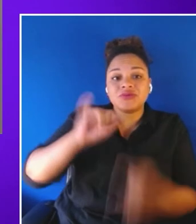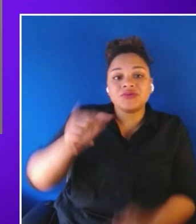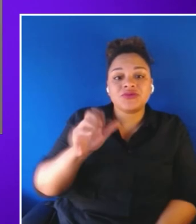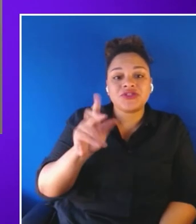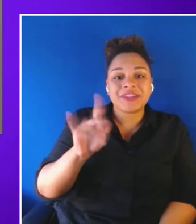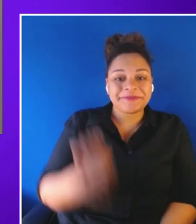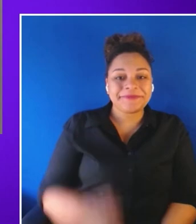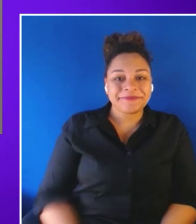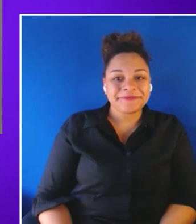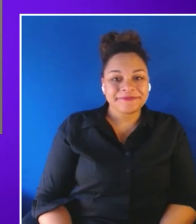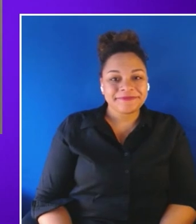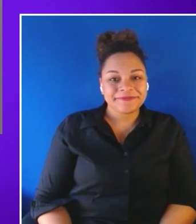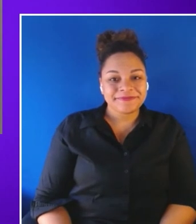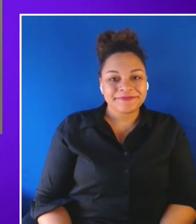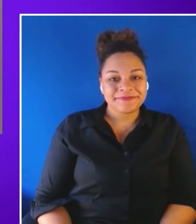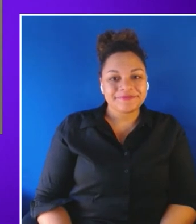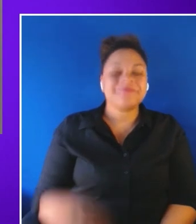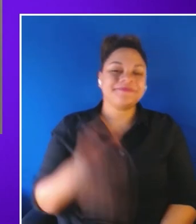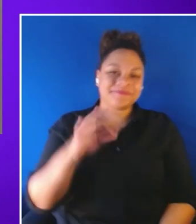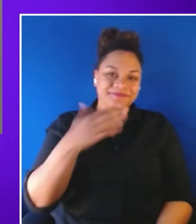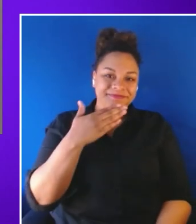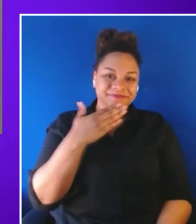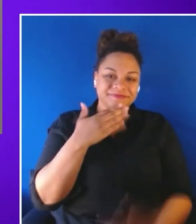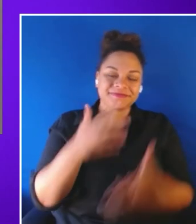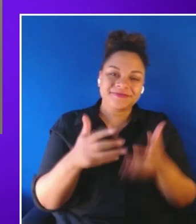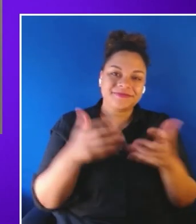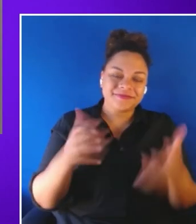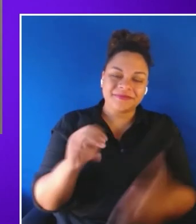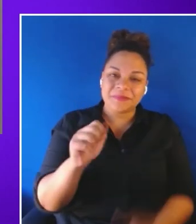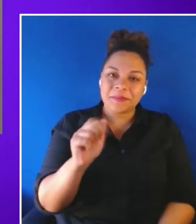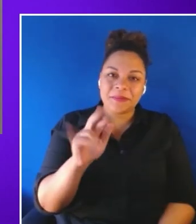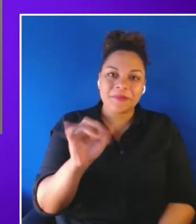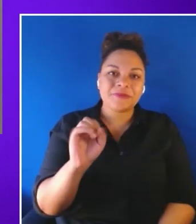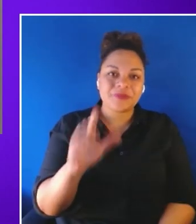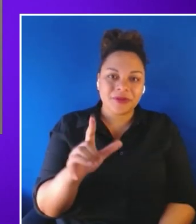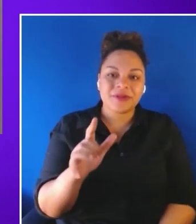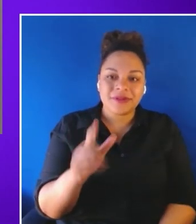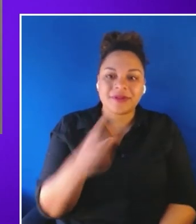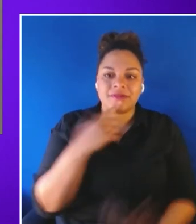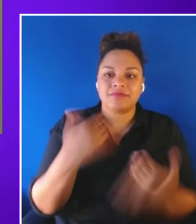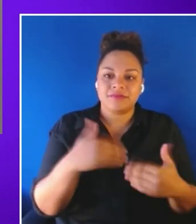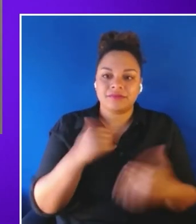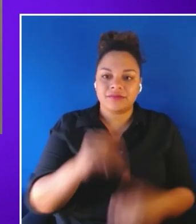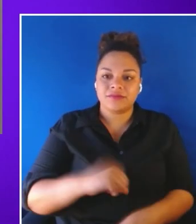I thank you so much Marisol. I am so proud to be a part of this journey here at Accenture.